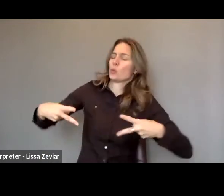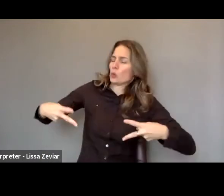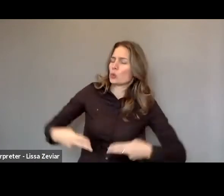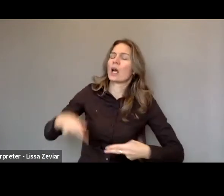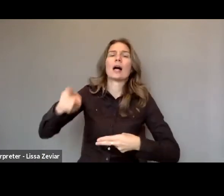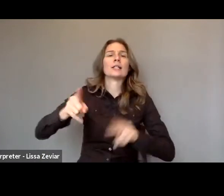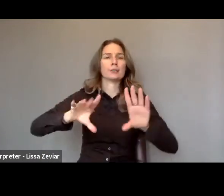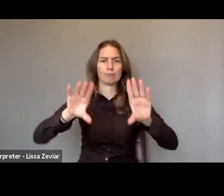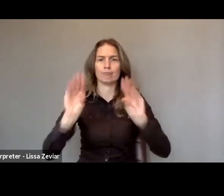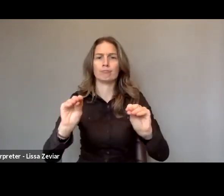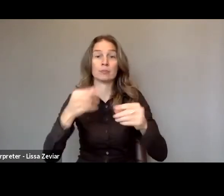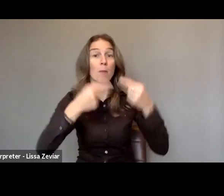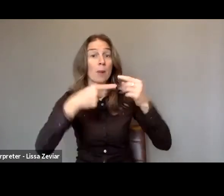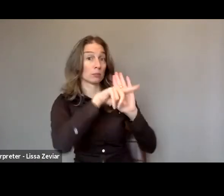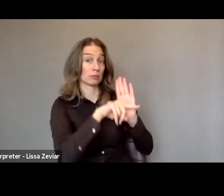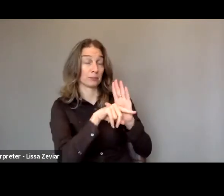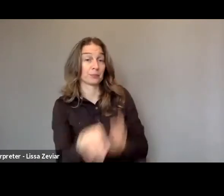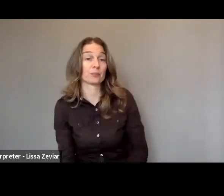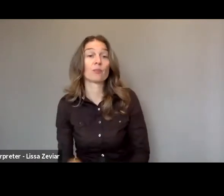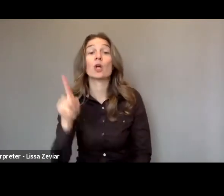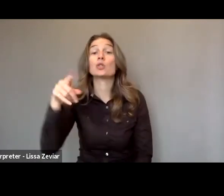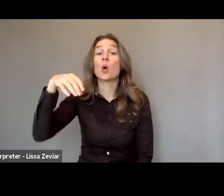What as CERMI Women's Foundation done in this context?